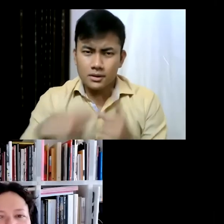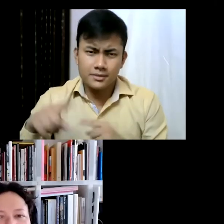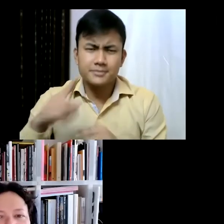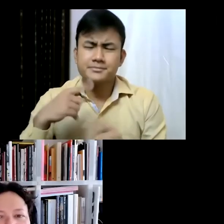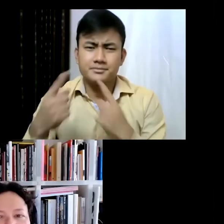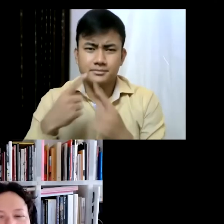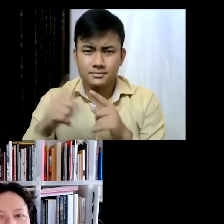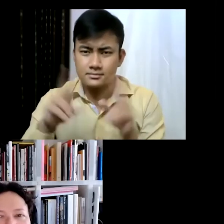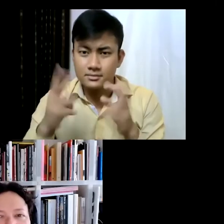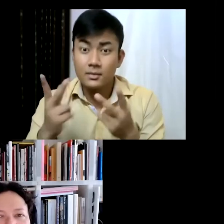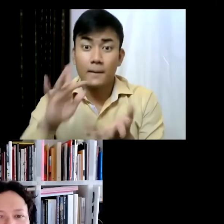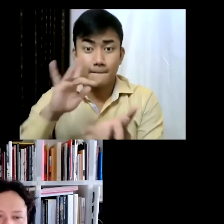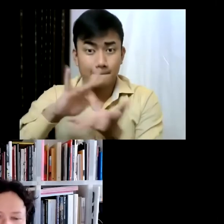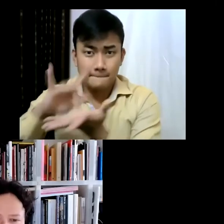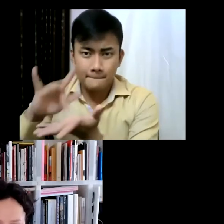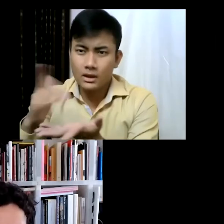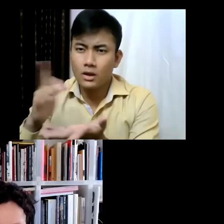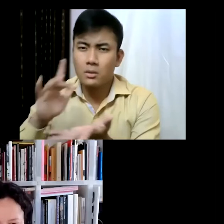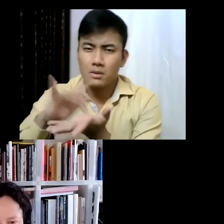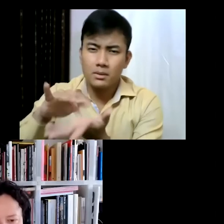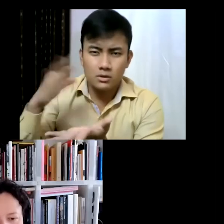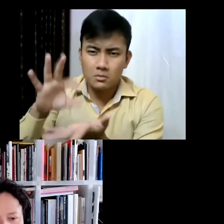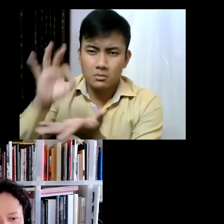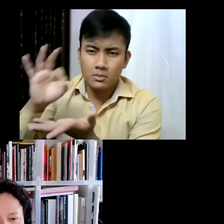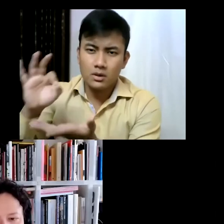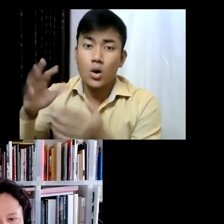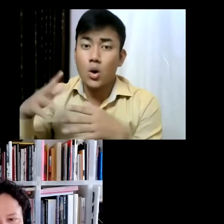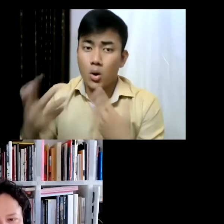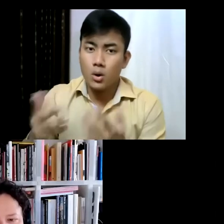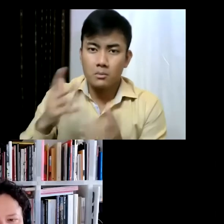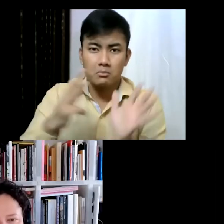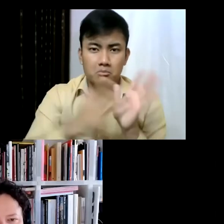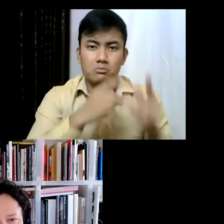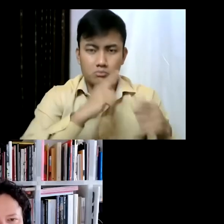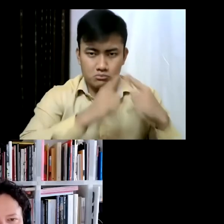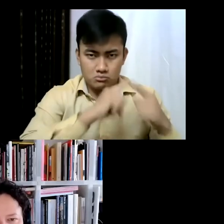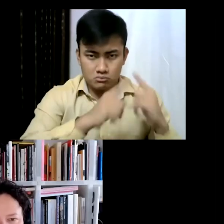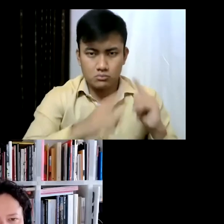of locations and their history, and the role of museums in reviving those connections for the